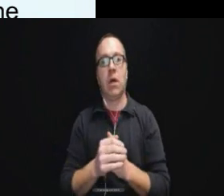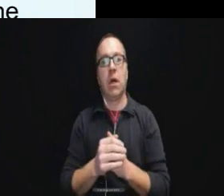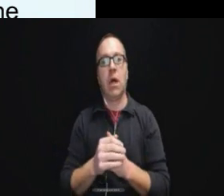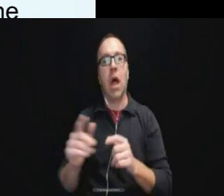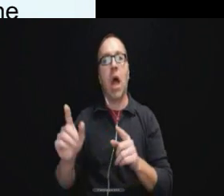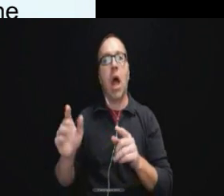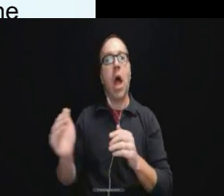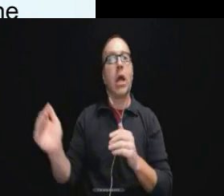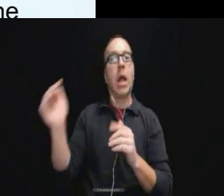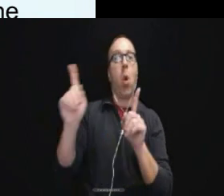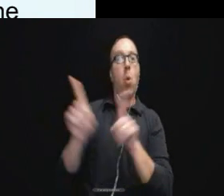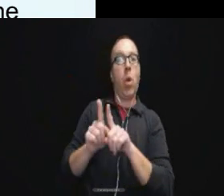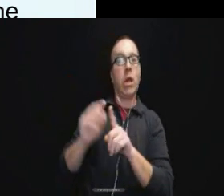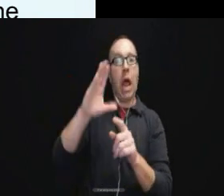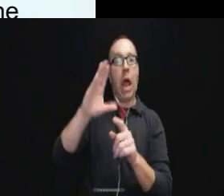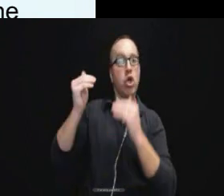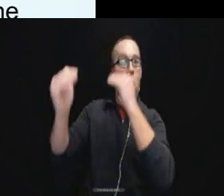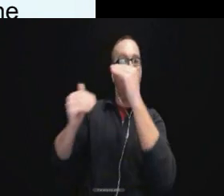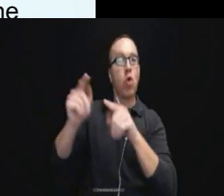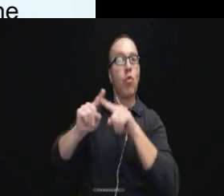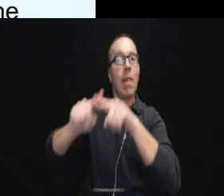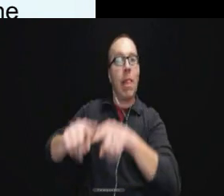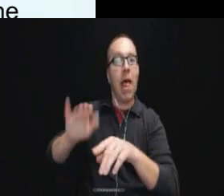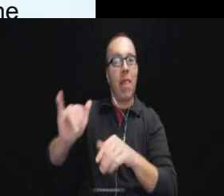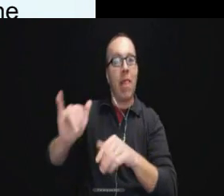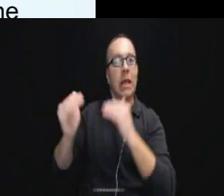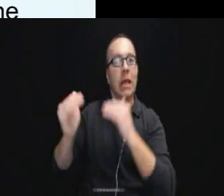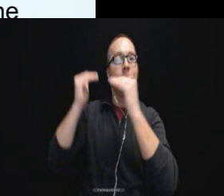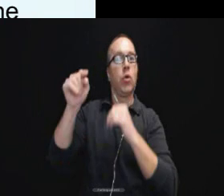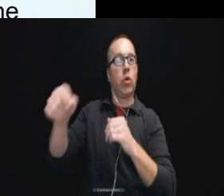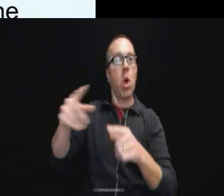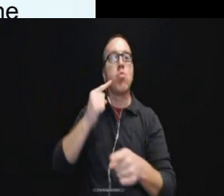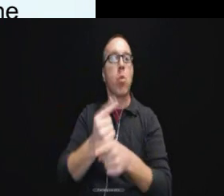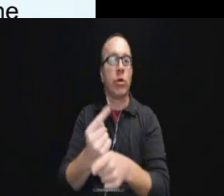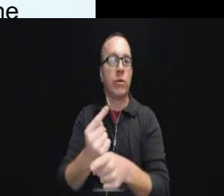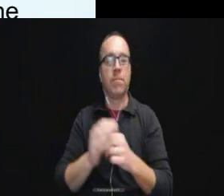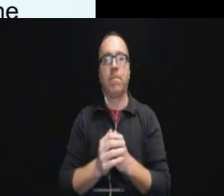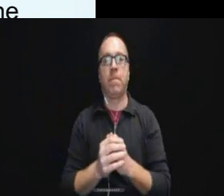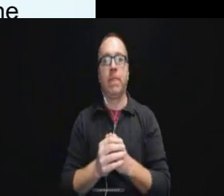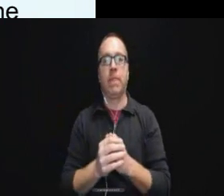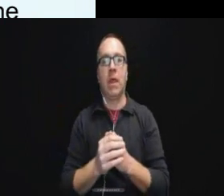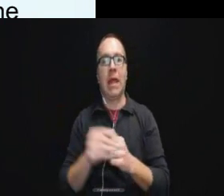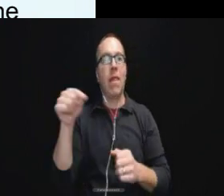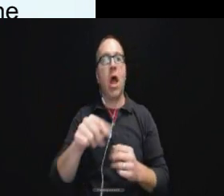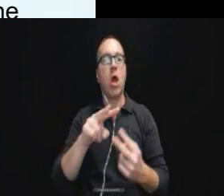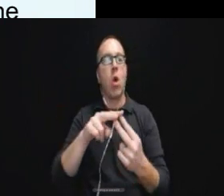reliance on that accompanying adult is appropriate.